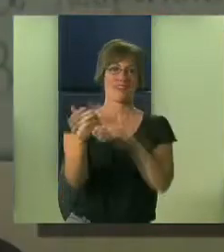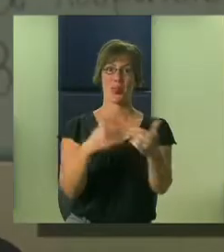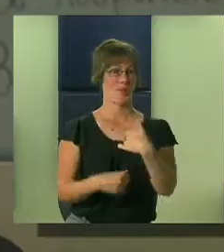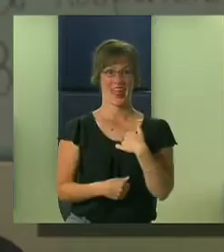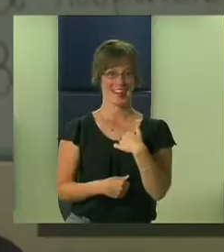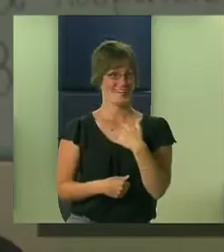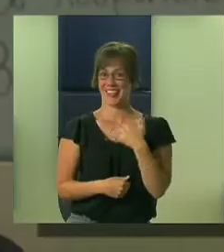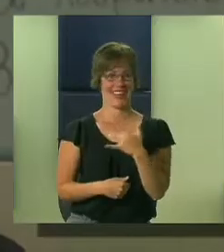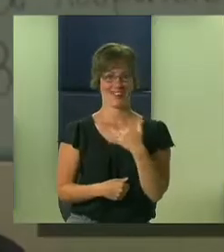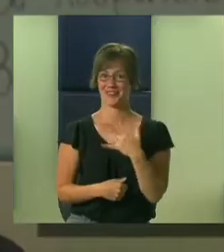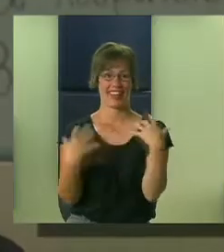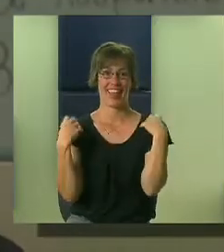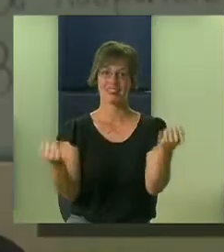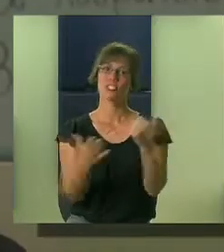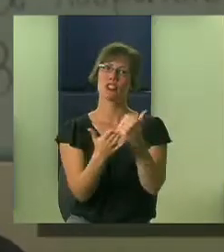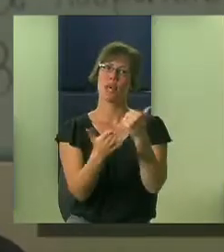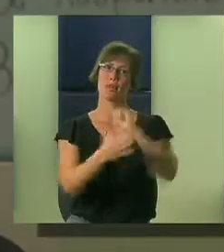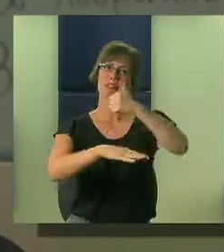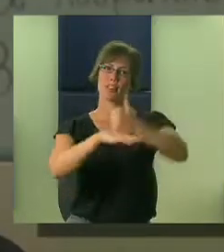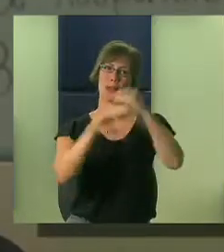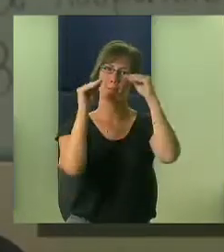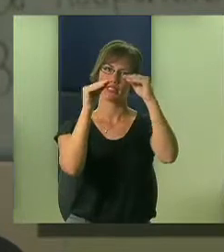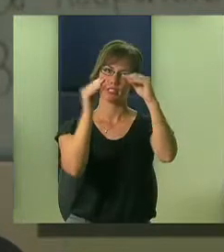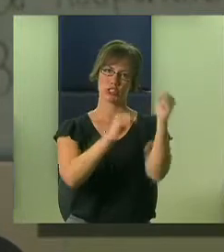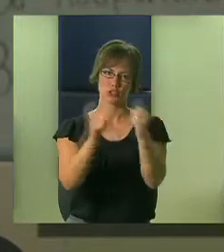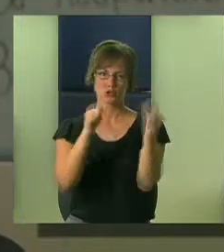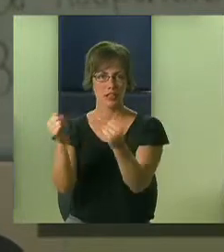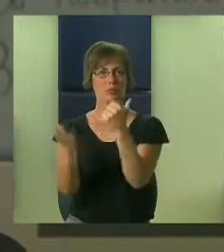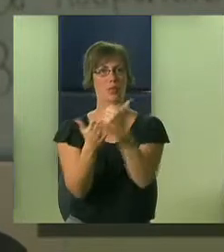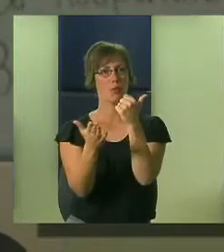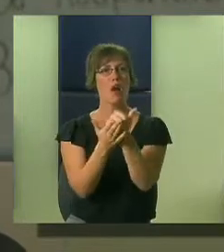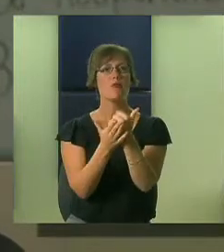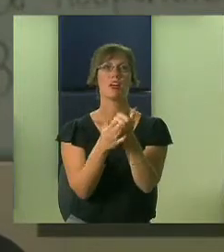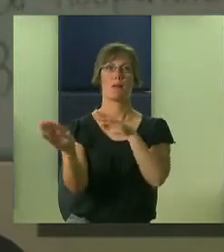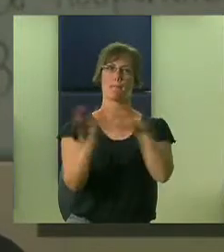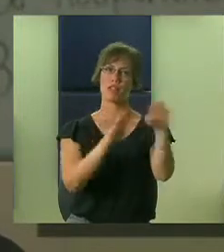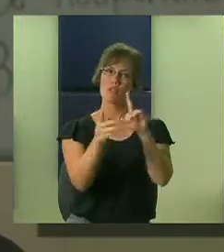my questions and she made me feel very at ease and very comfortable. And very confident,